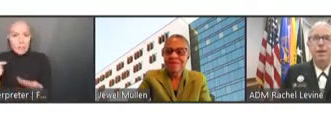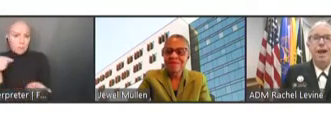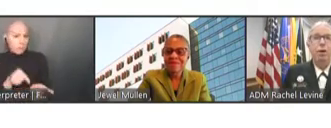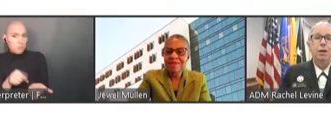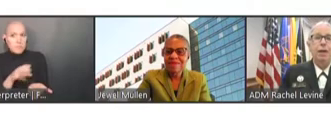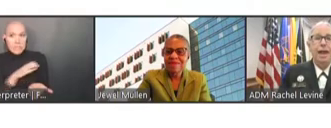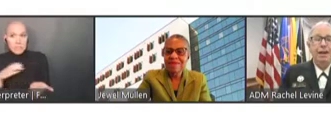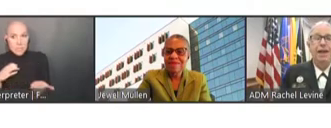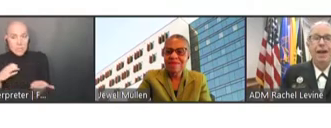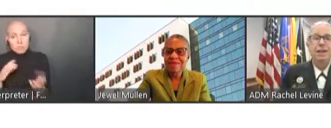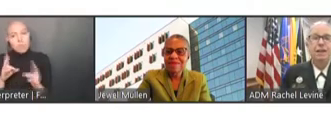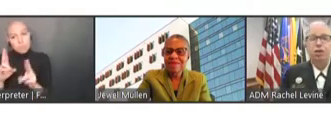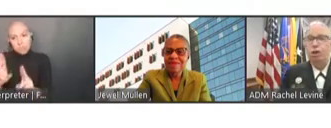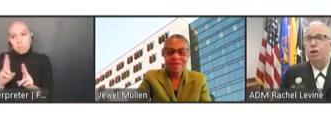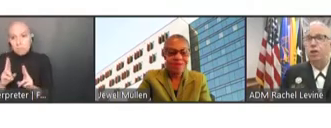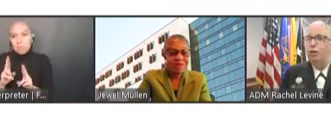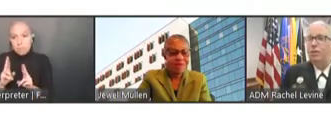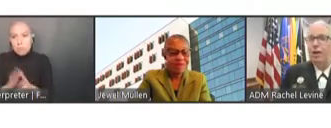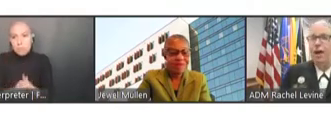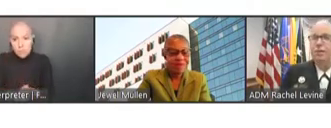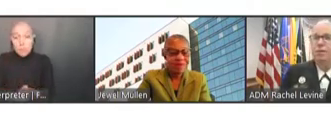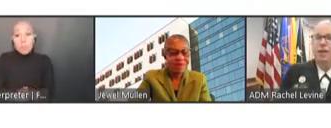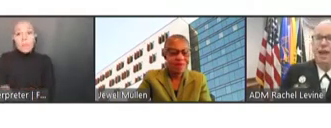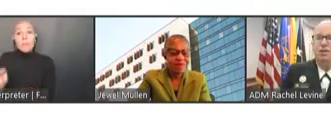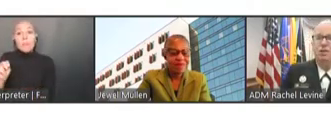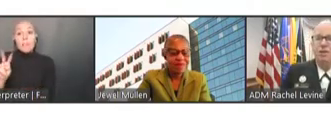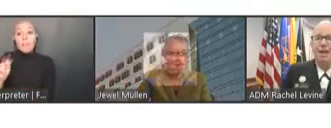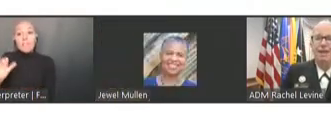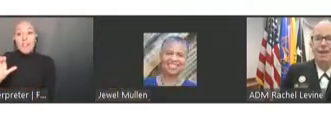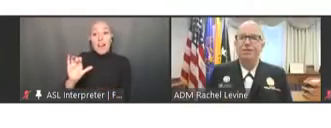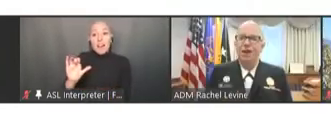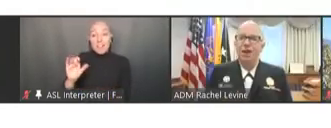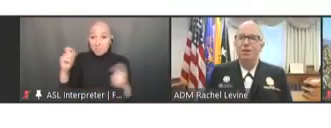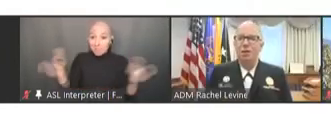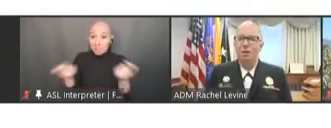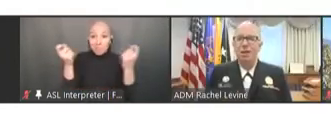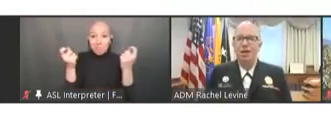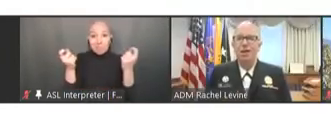Now, NVAC is turning 35. The National Vaccine Advisory Committee,